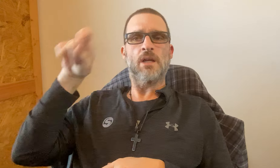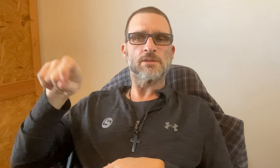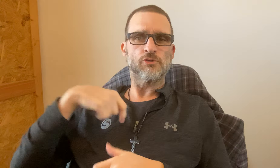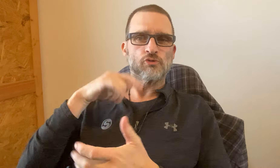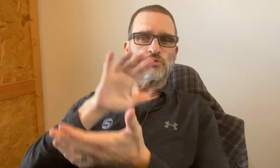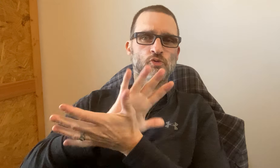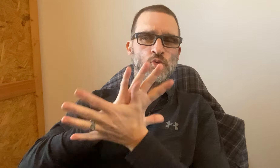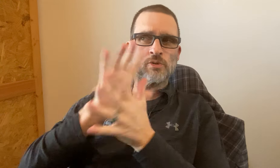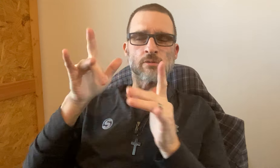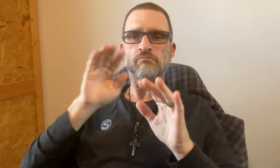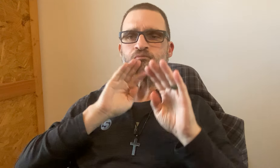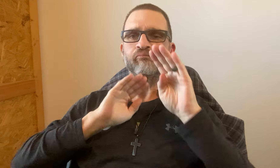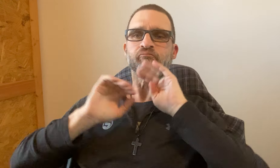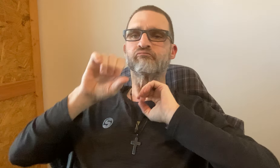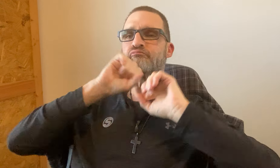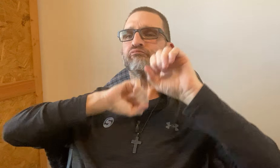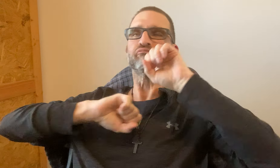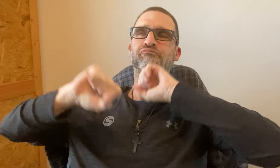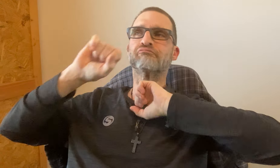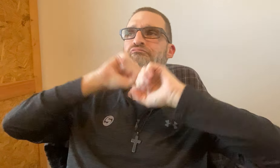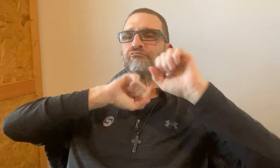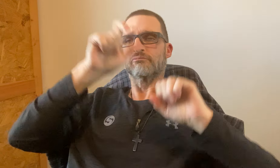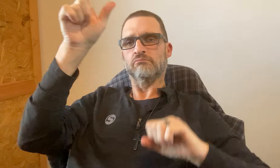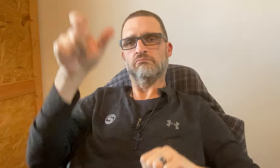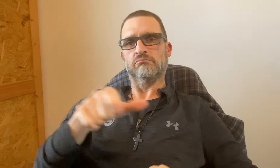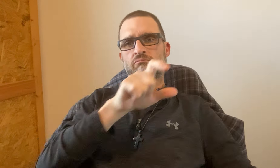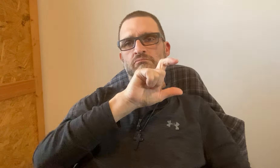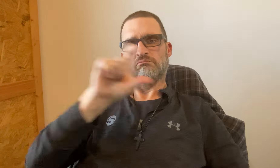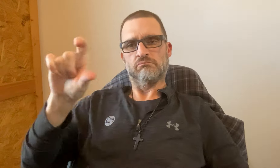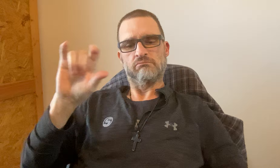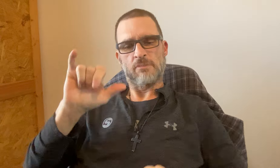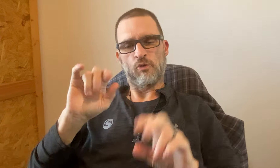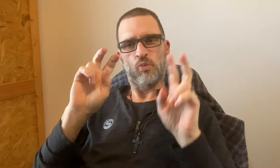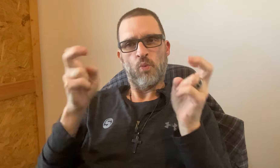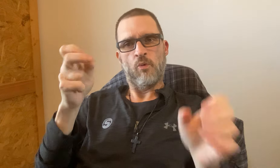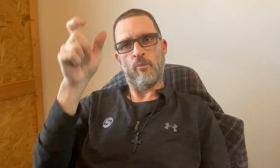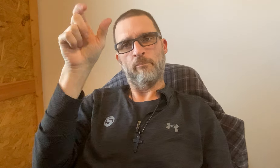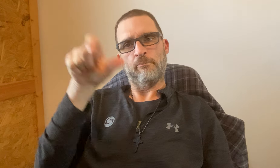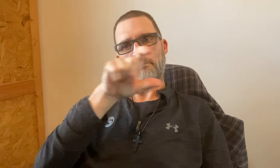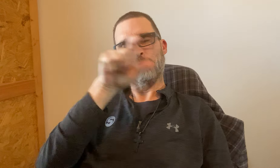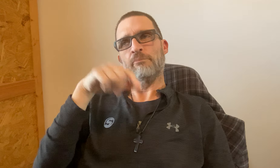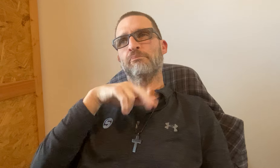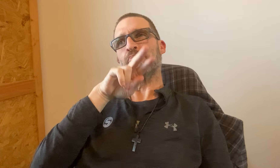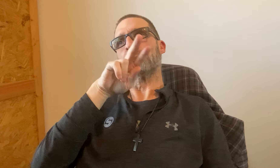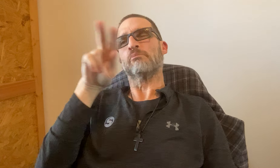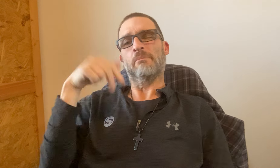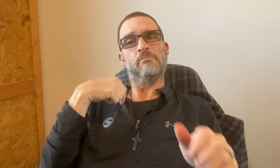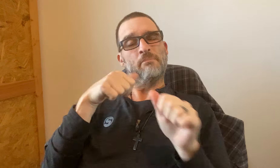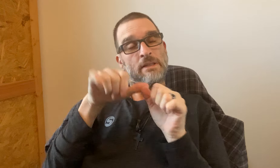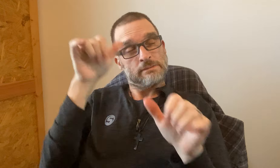I remember in Texas school - I'd be going through difficulties and seeing the cross with that quote/Bible verse.